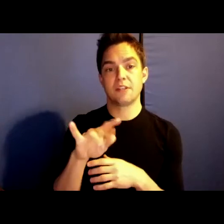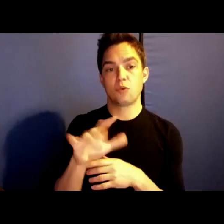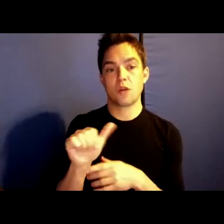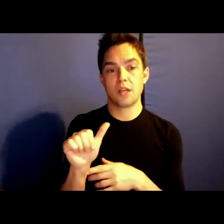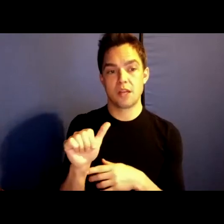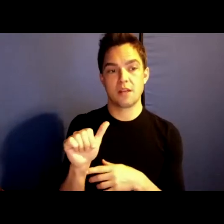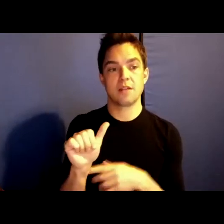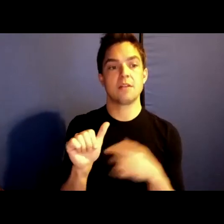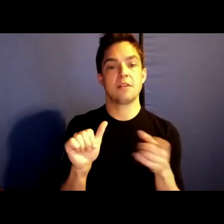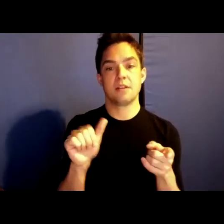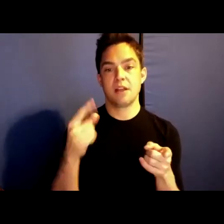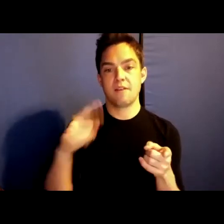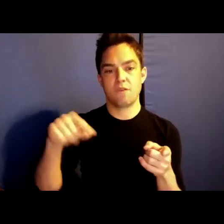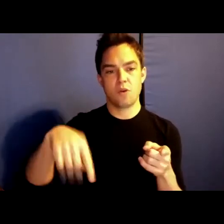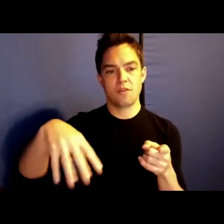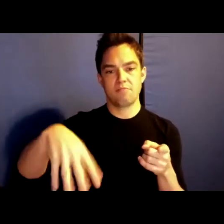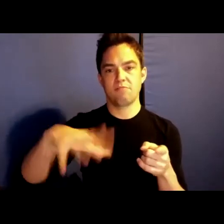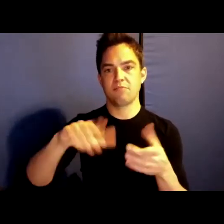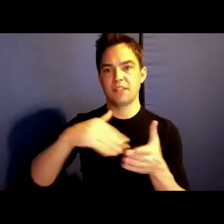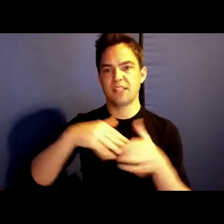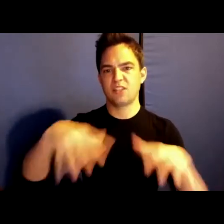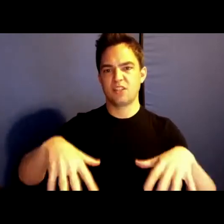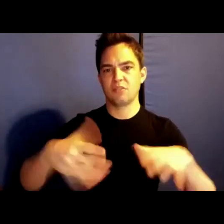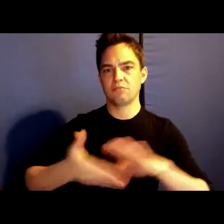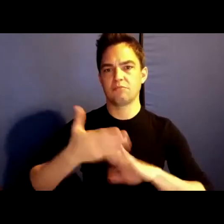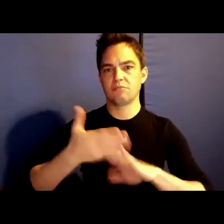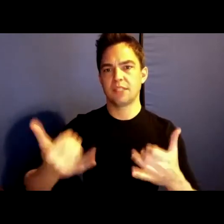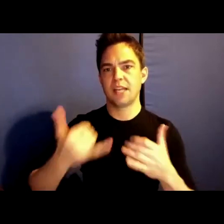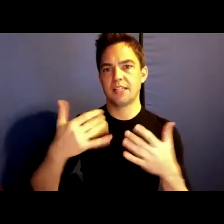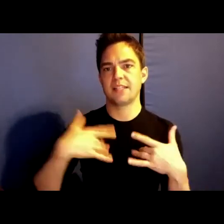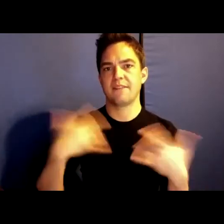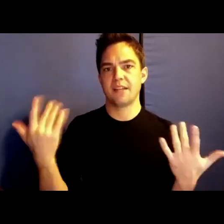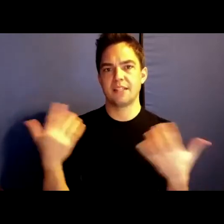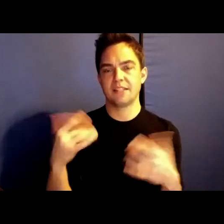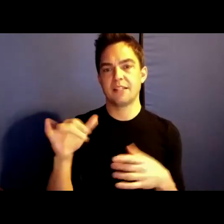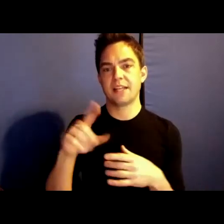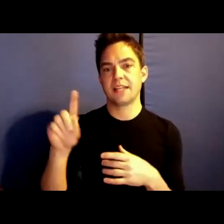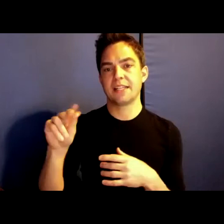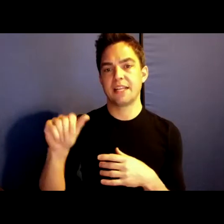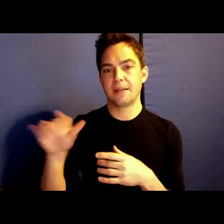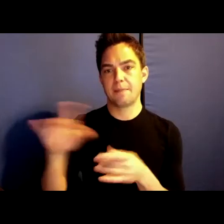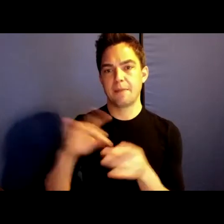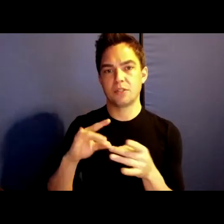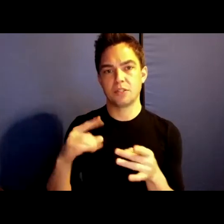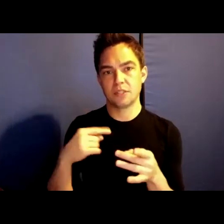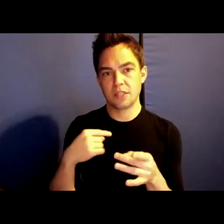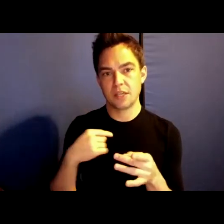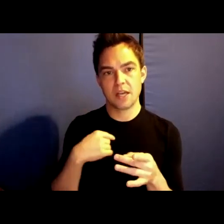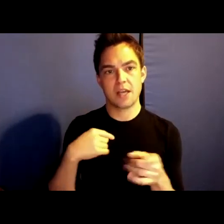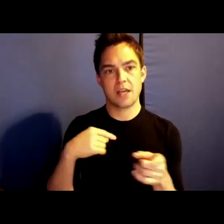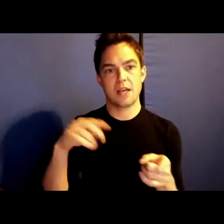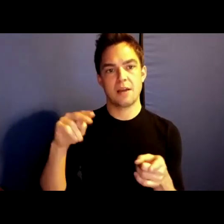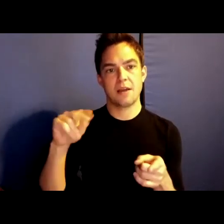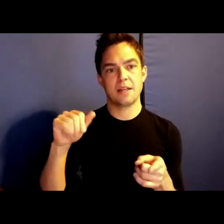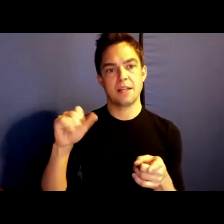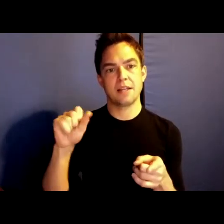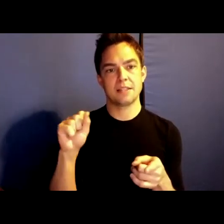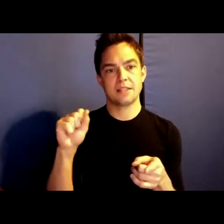to the Bonham Centre for sponsoring today's event. As Dana mentioned, I am Naisargi Dave, professor of anthropology at University Toronto.